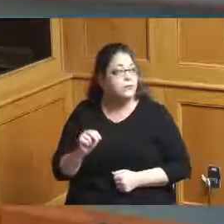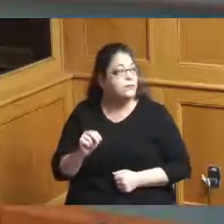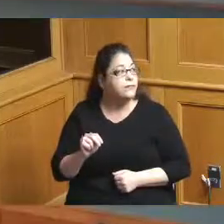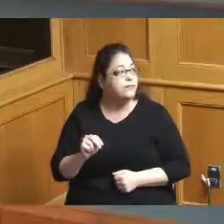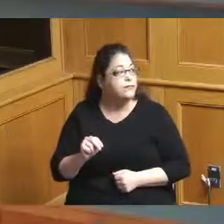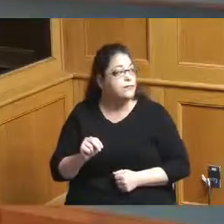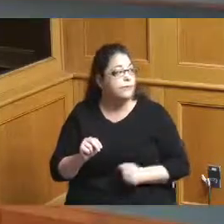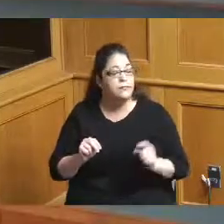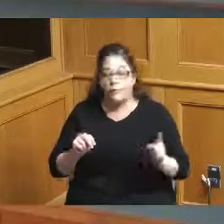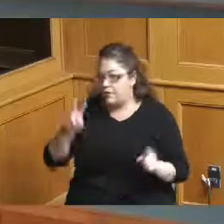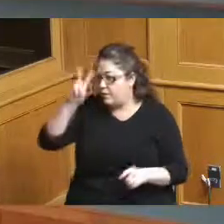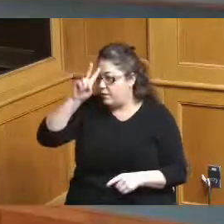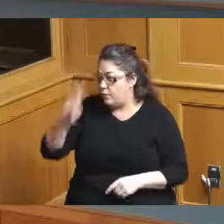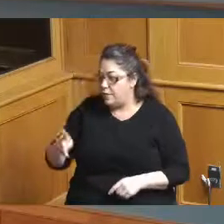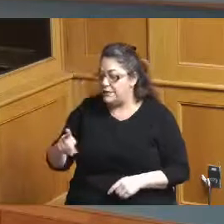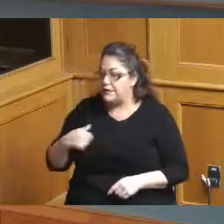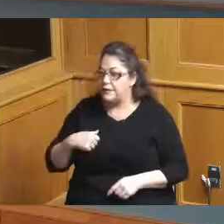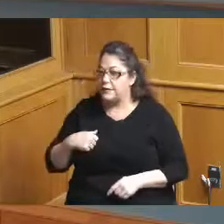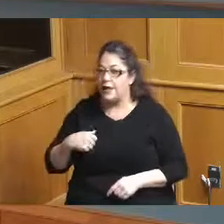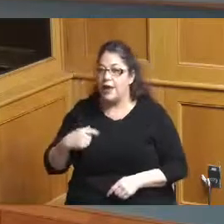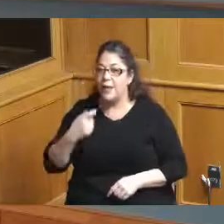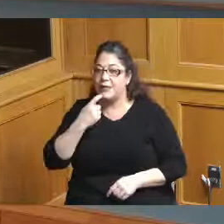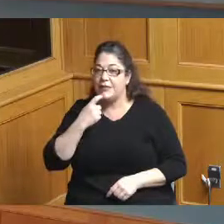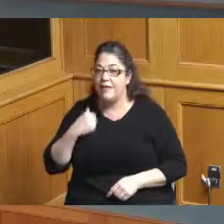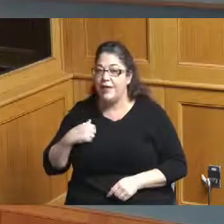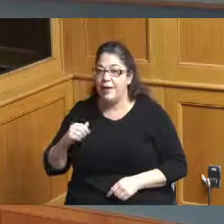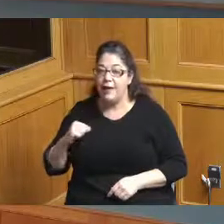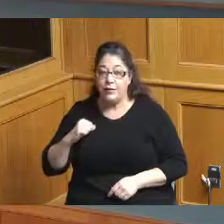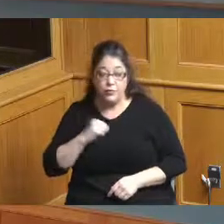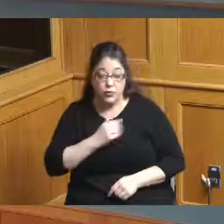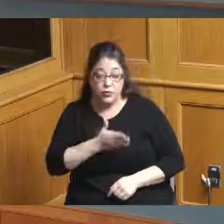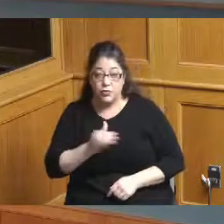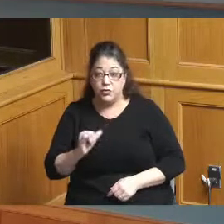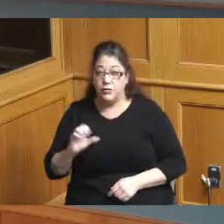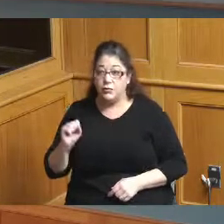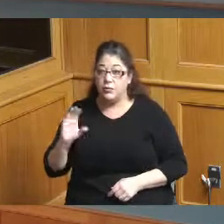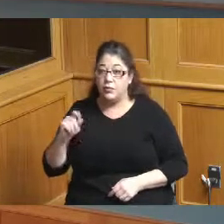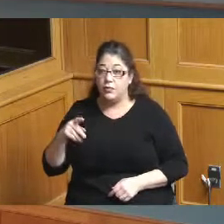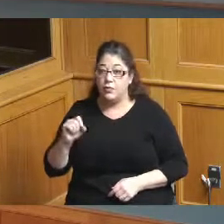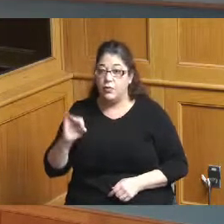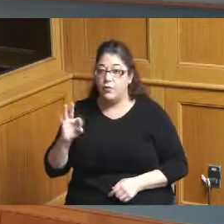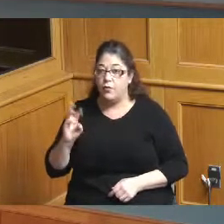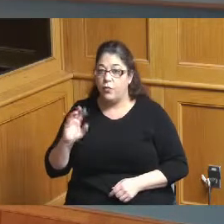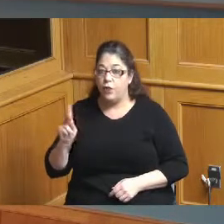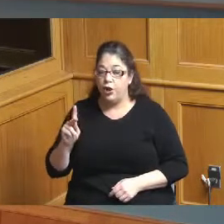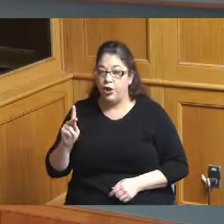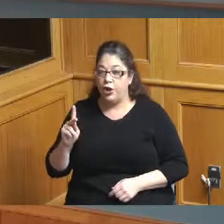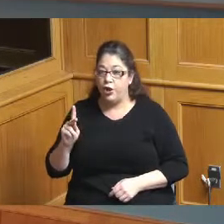bowser states in Administration the scope of work is why I'm concerned because this is the contract